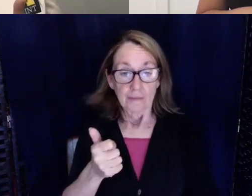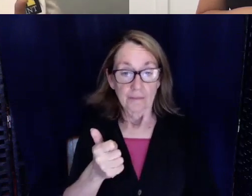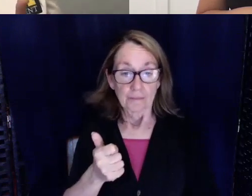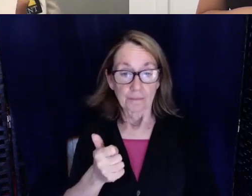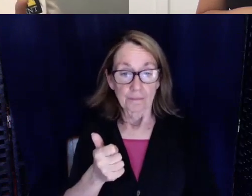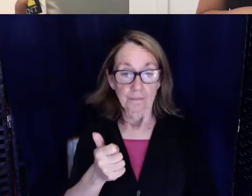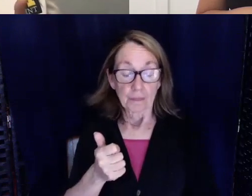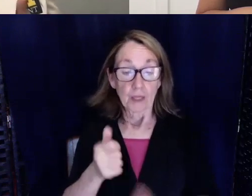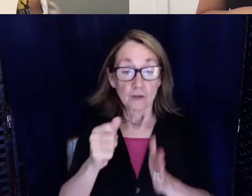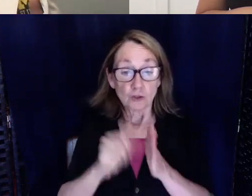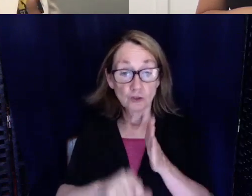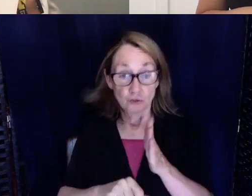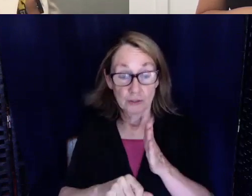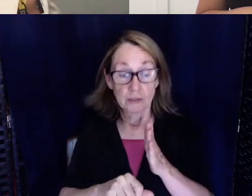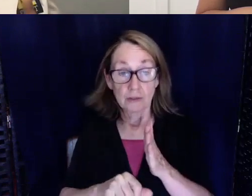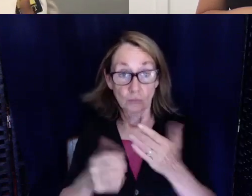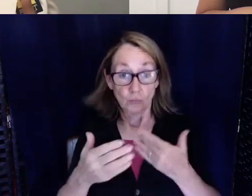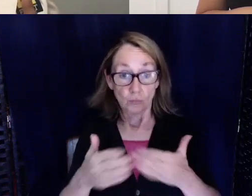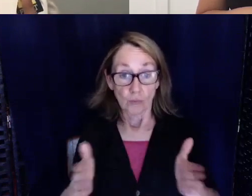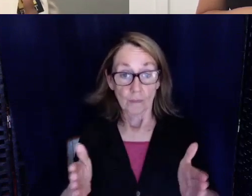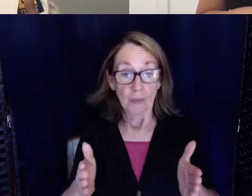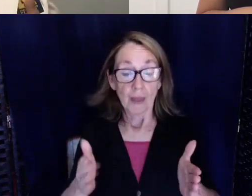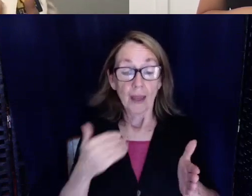can also get the um some markers and you can